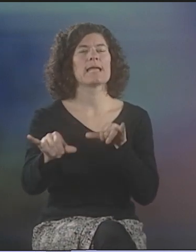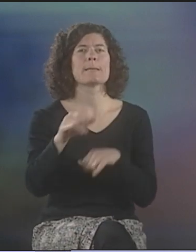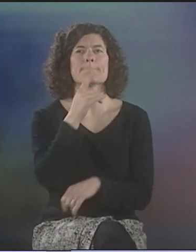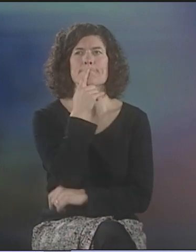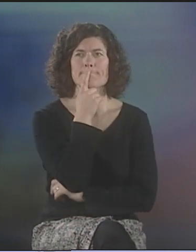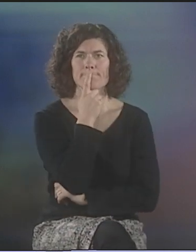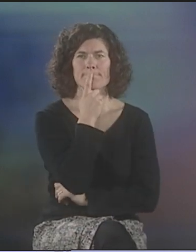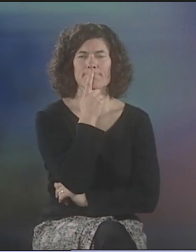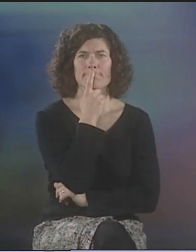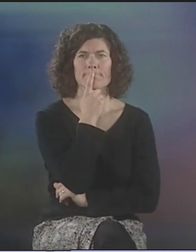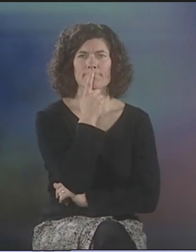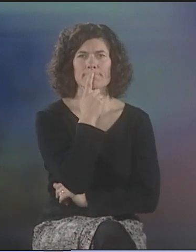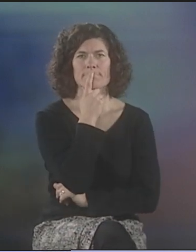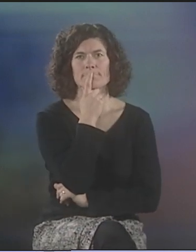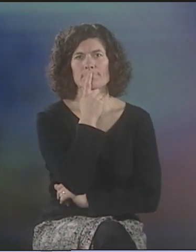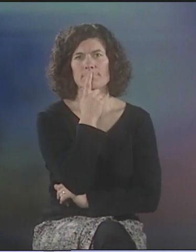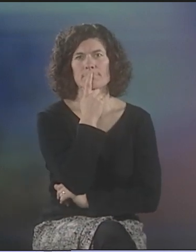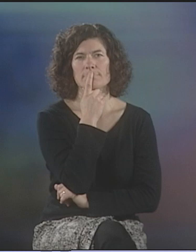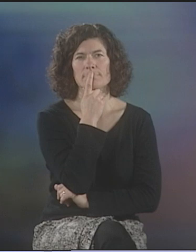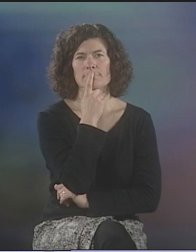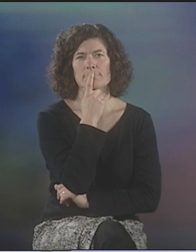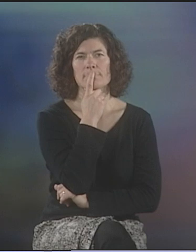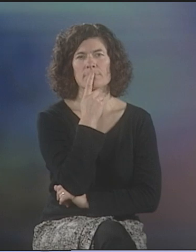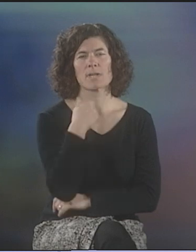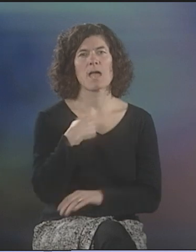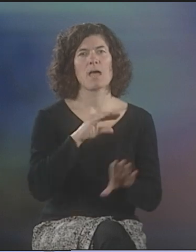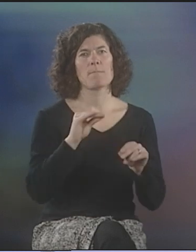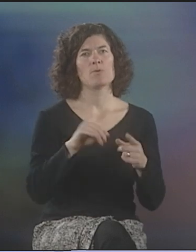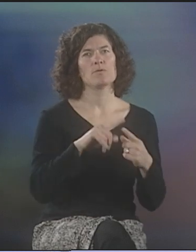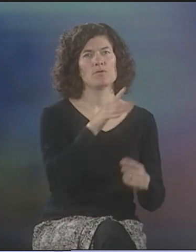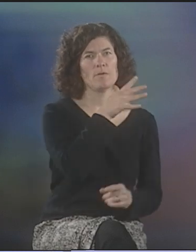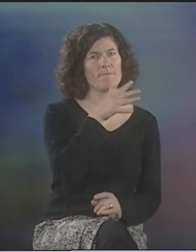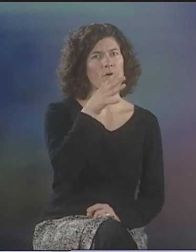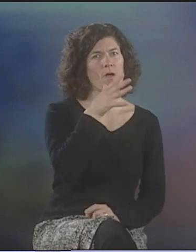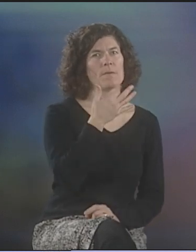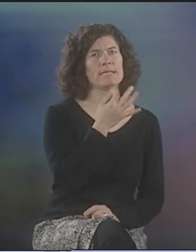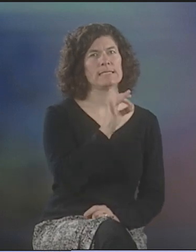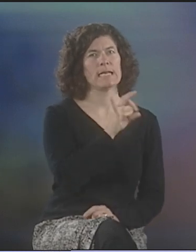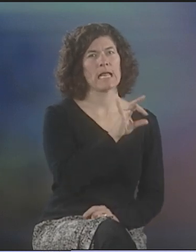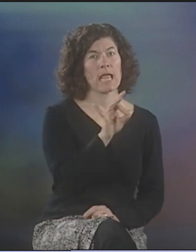WHEN SHE MOVED TO SWEDEN? WHEN SHE MOVED TO STAY. LET'S SEE.